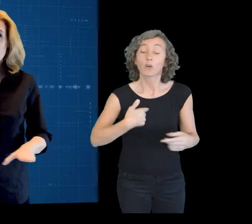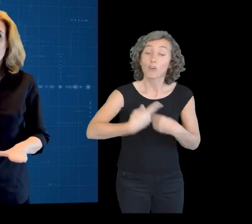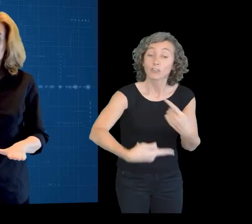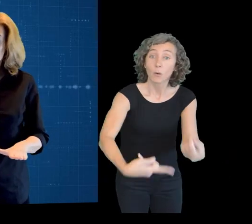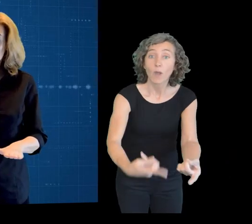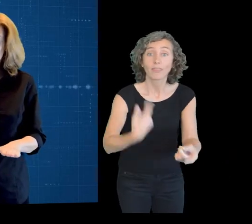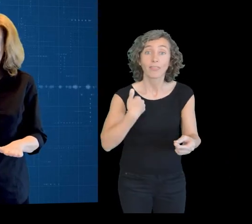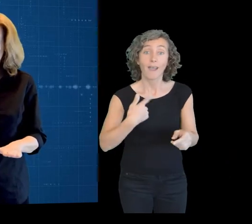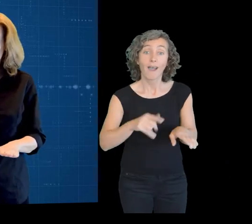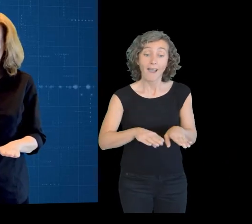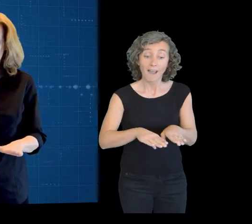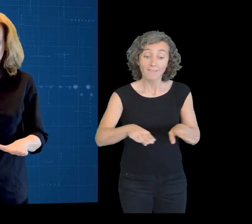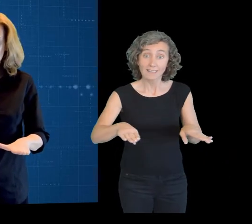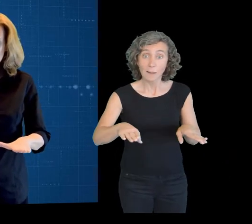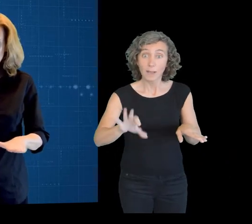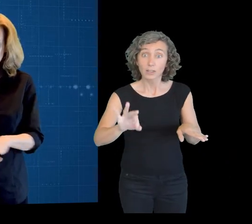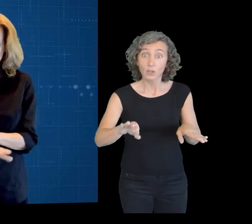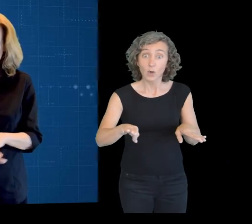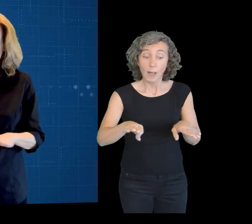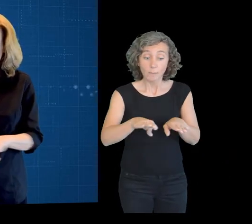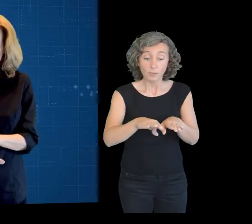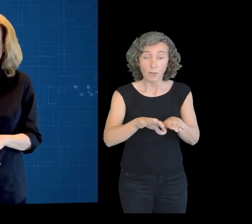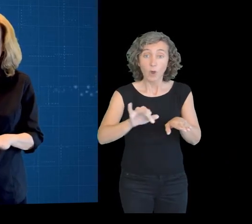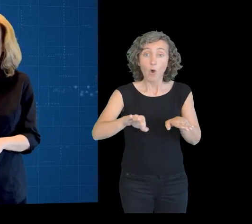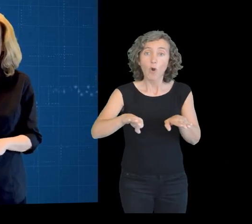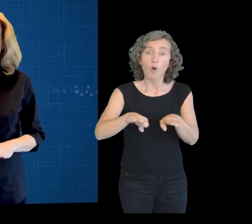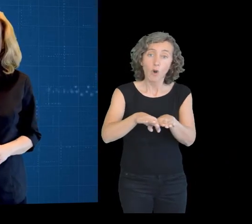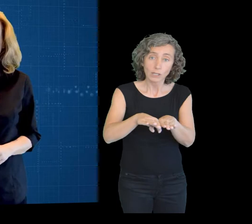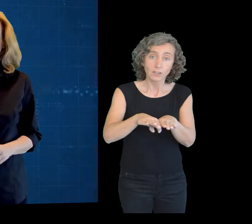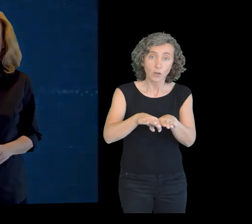friction or even collision. For this reason,